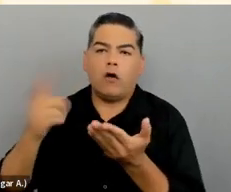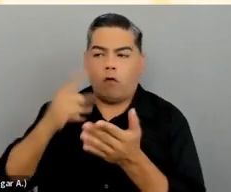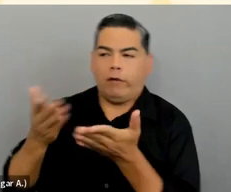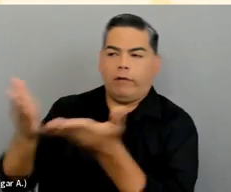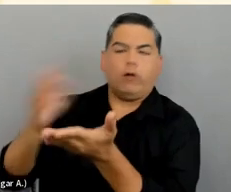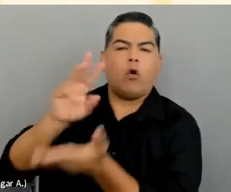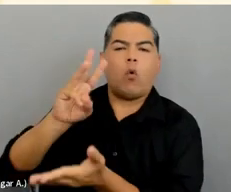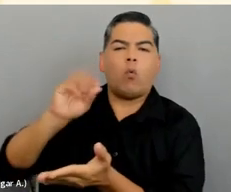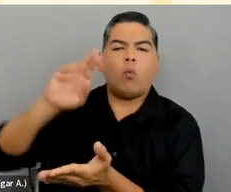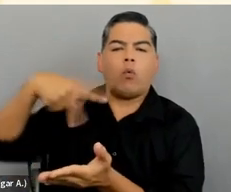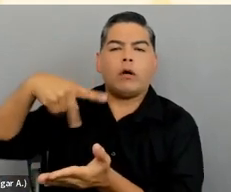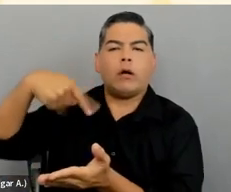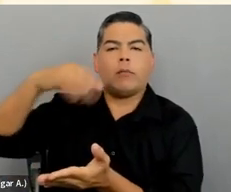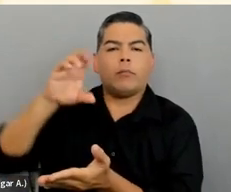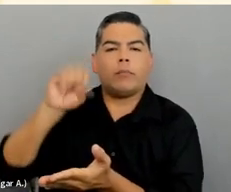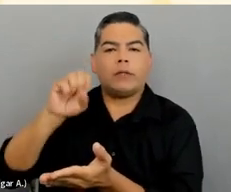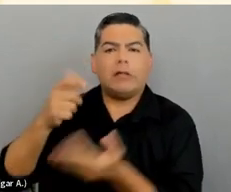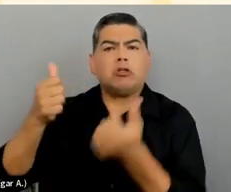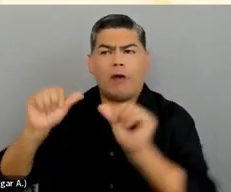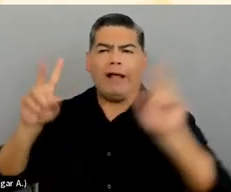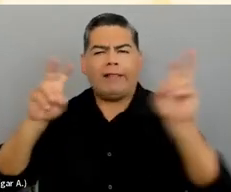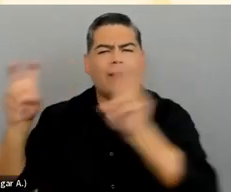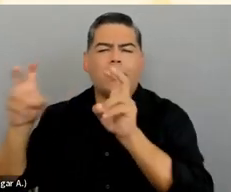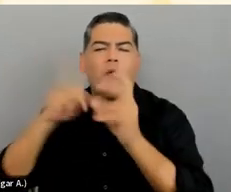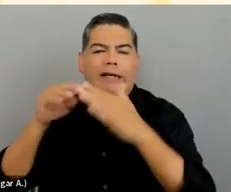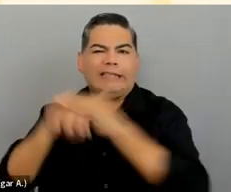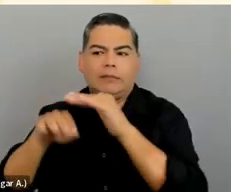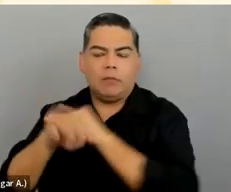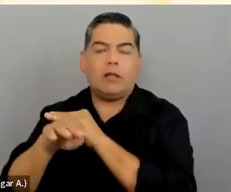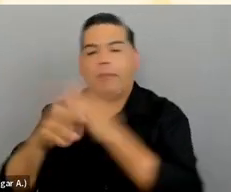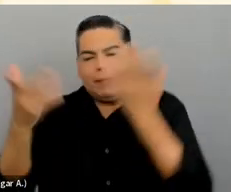start with an accessible WordPress theme, if that's a given.